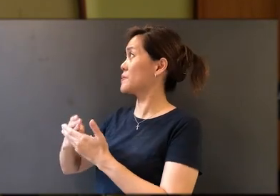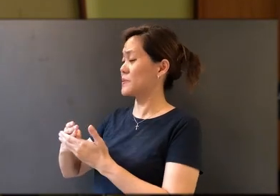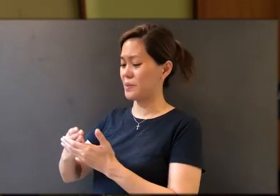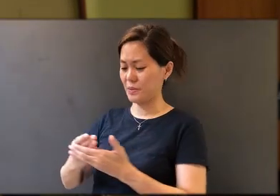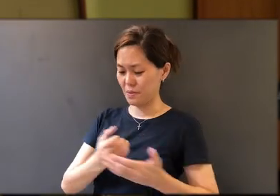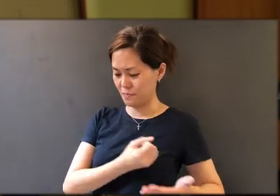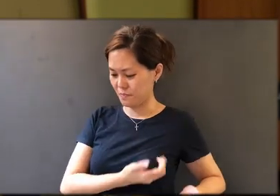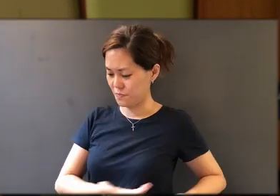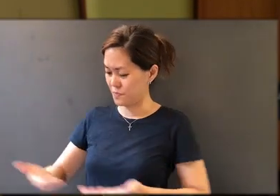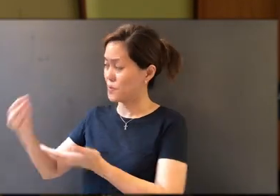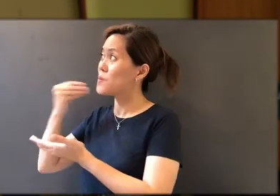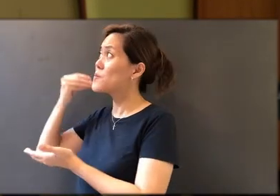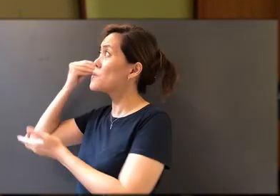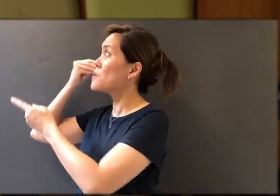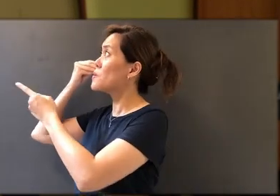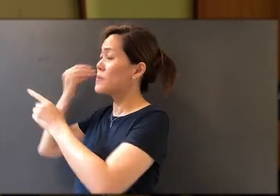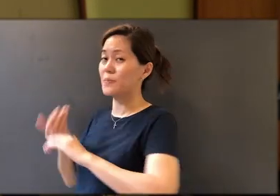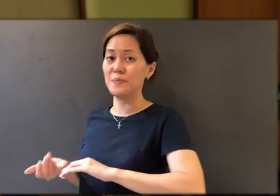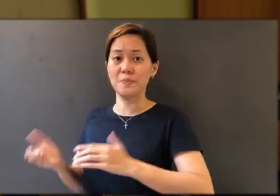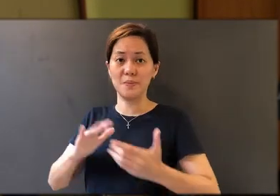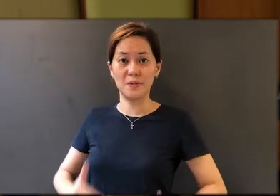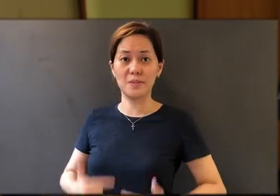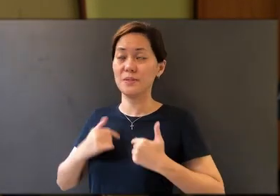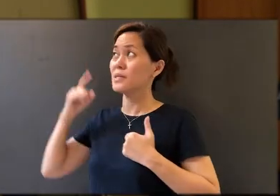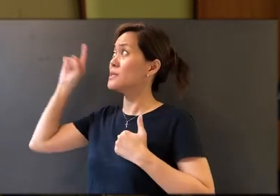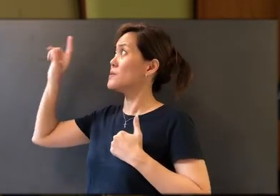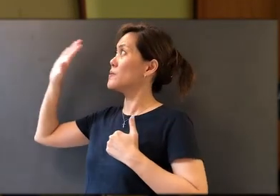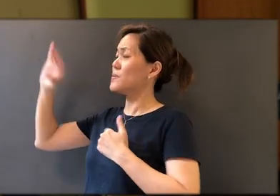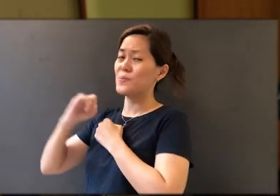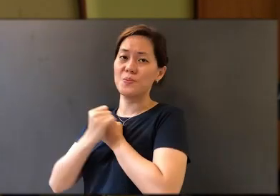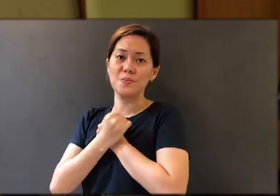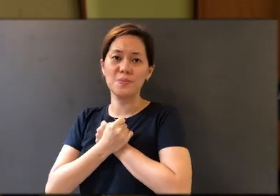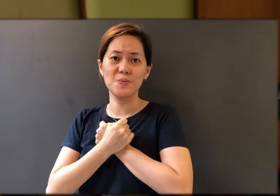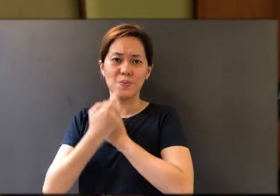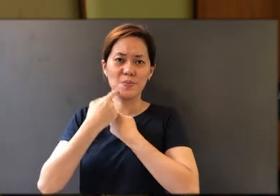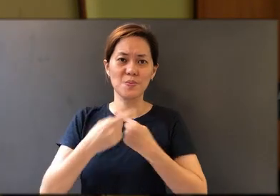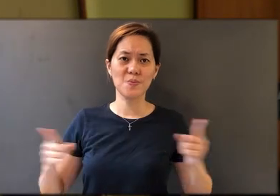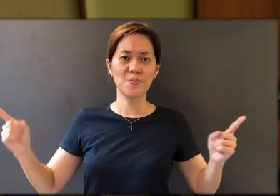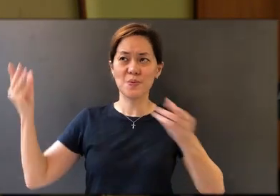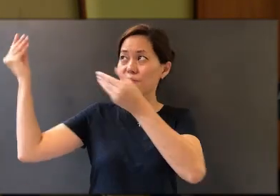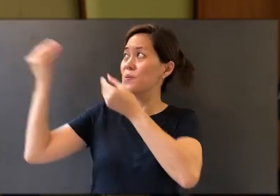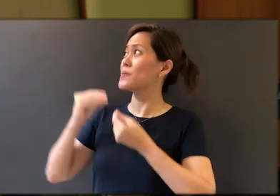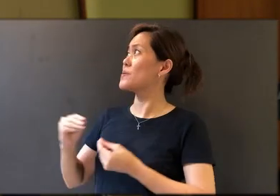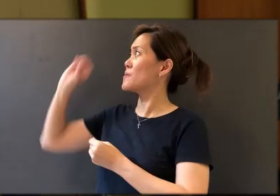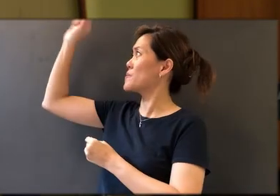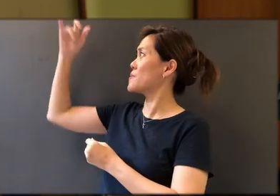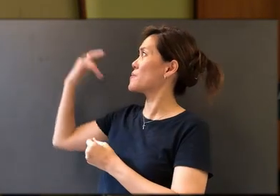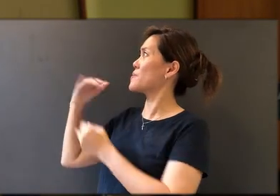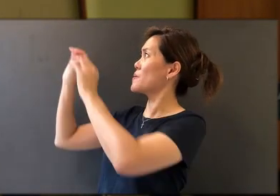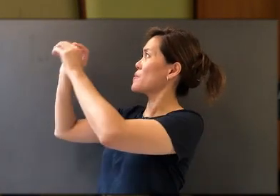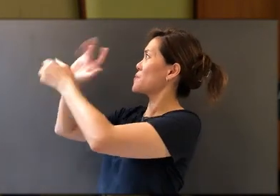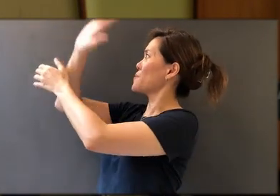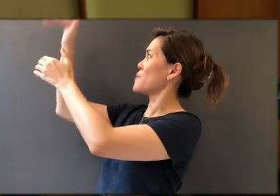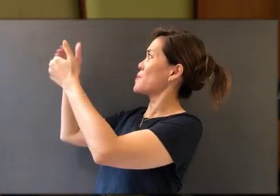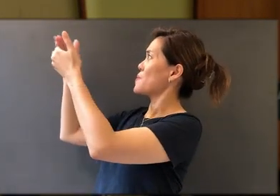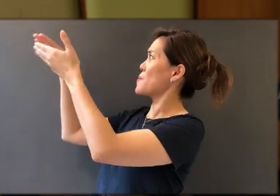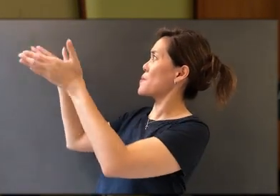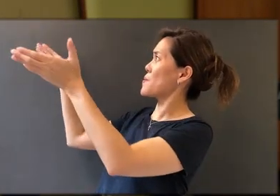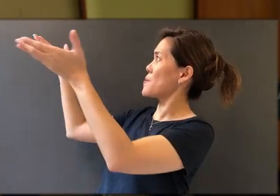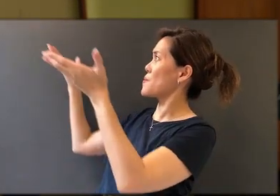home. Dying and living, He declared Your love, gave us grace and opened the gate of glory.